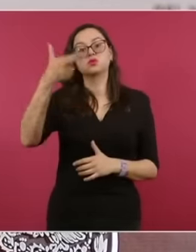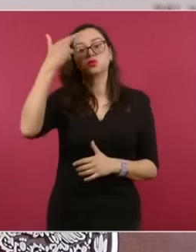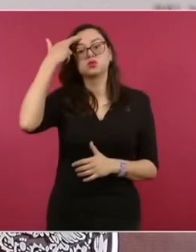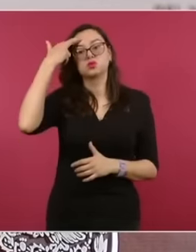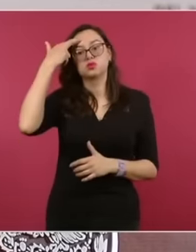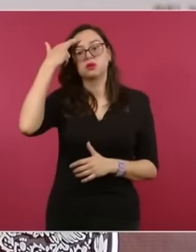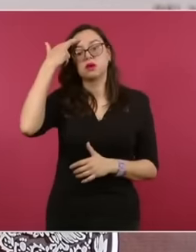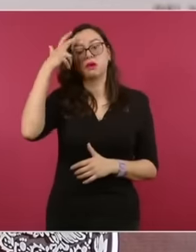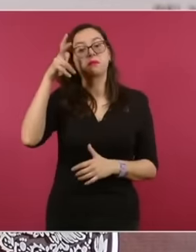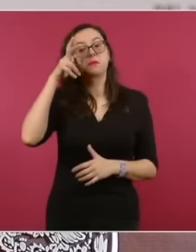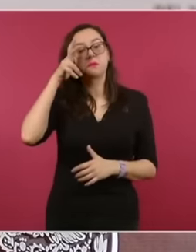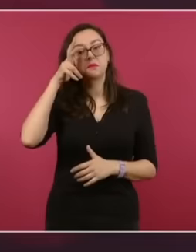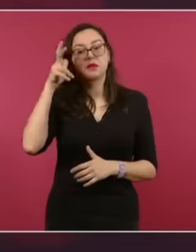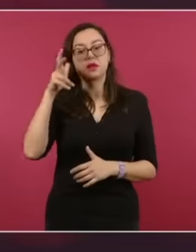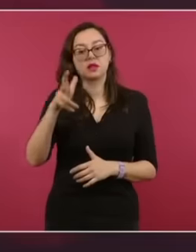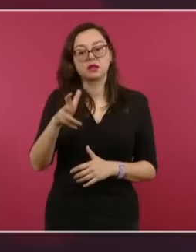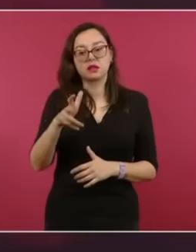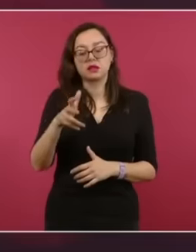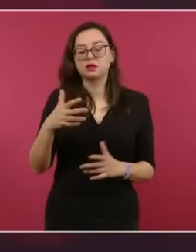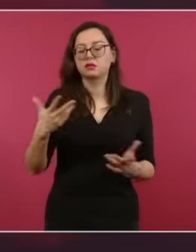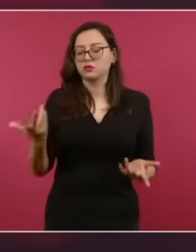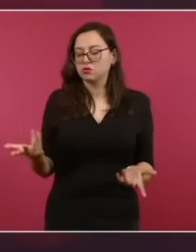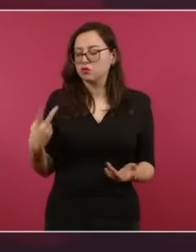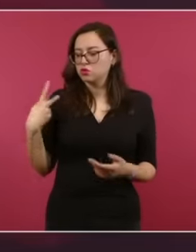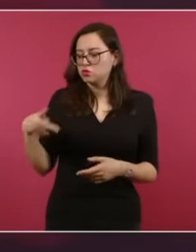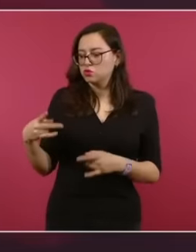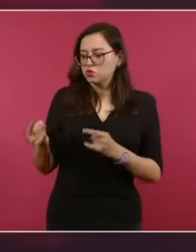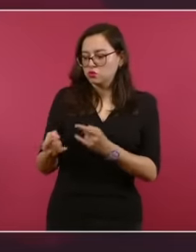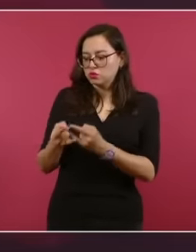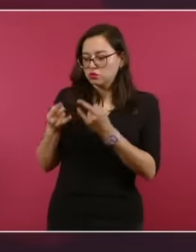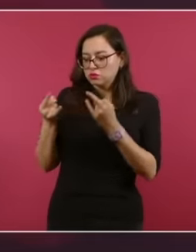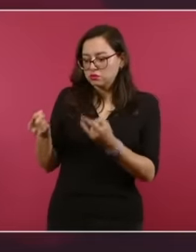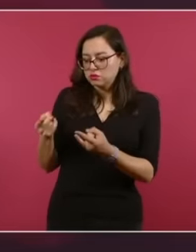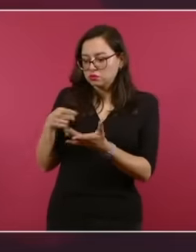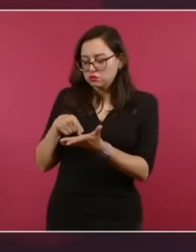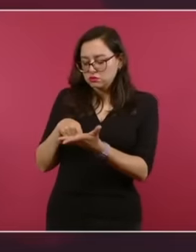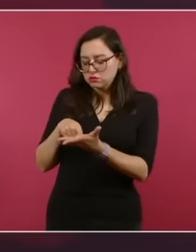find that he proposed the abolition of